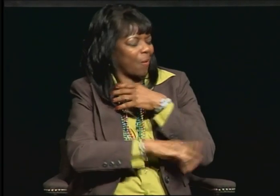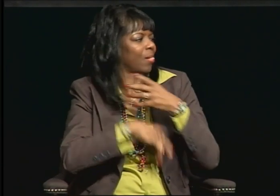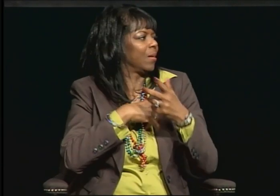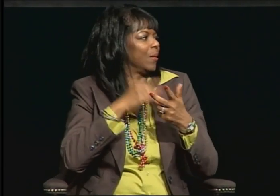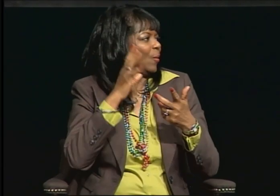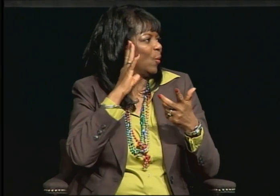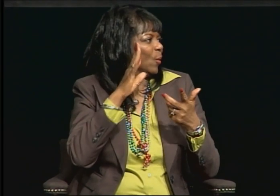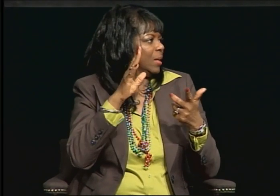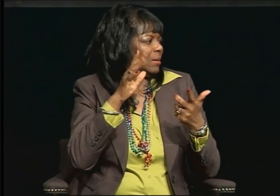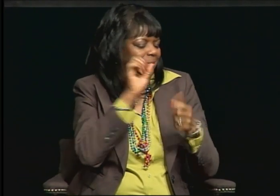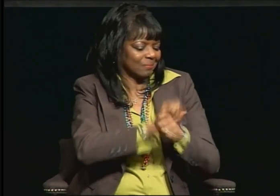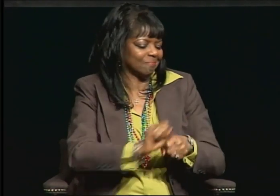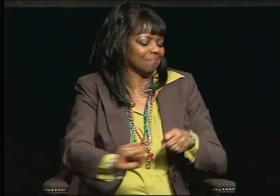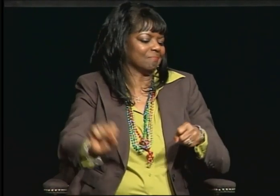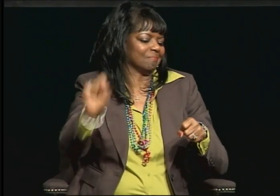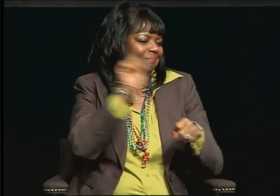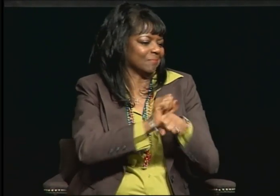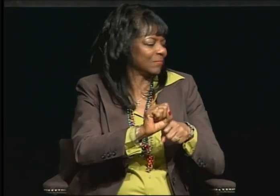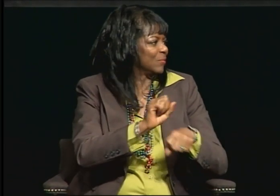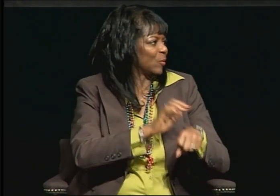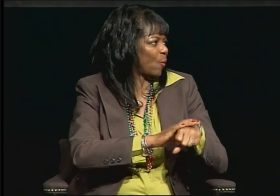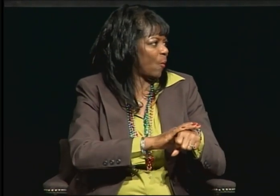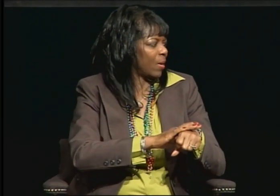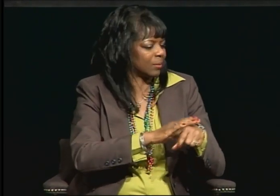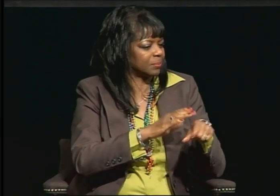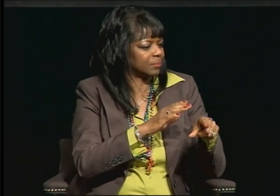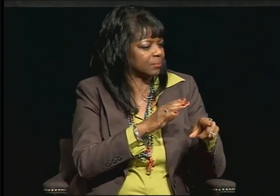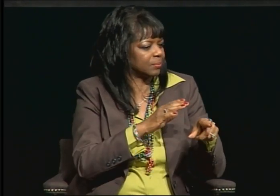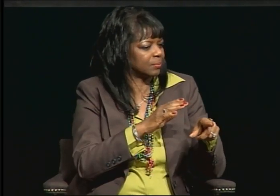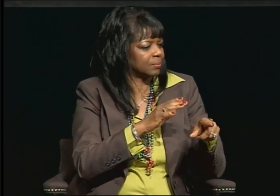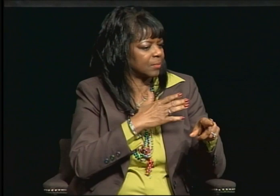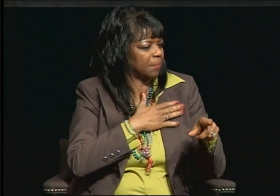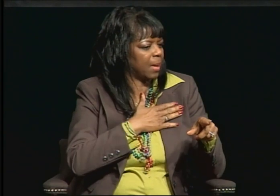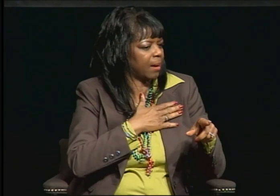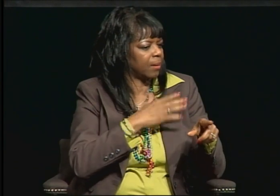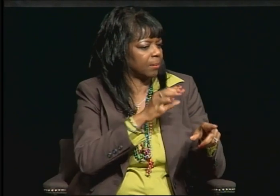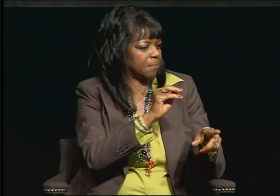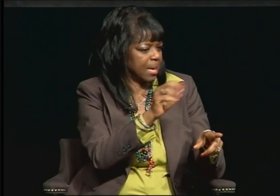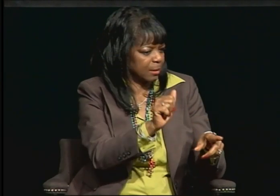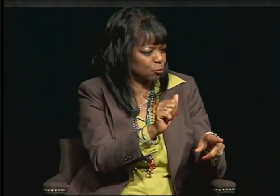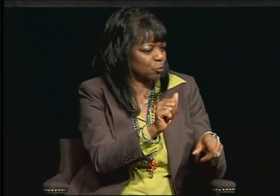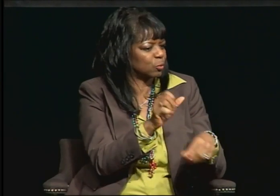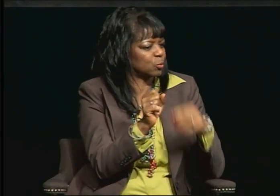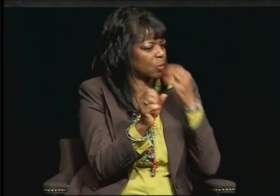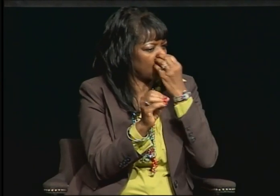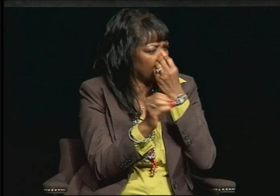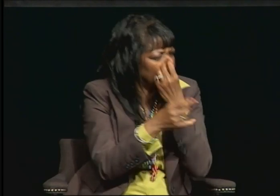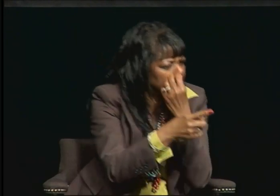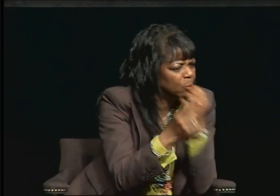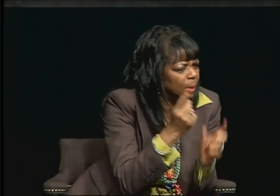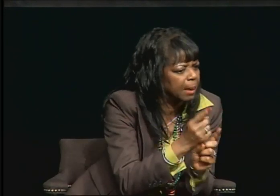and studying my master's that following fall.